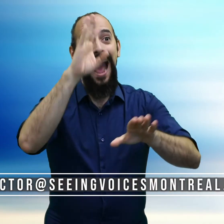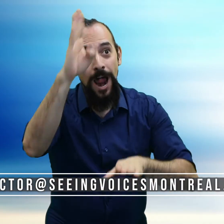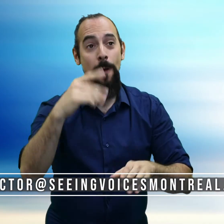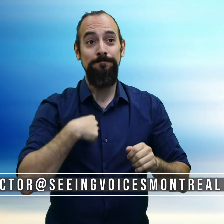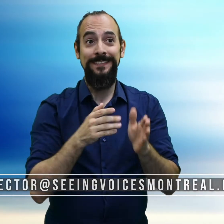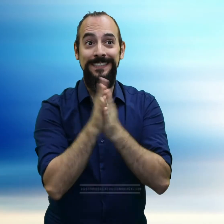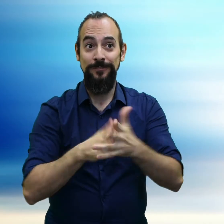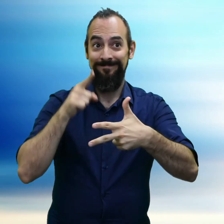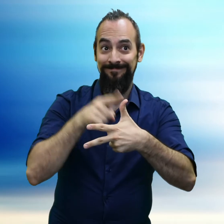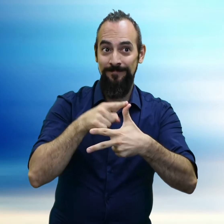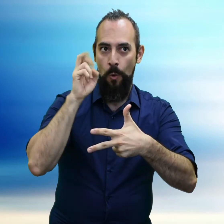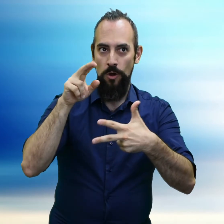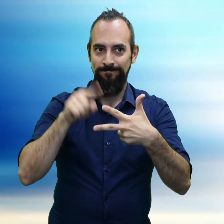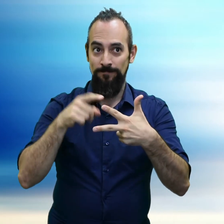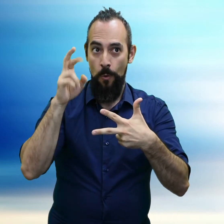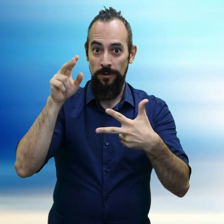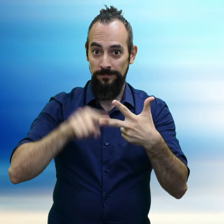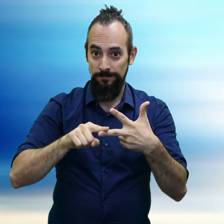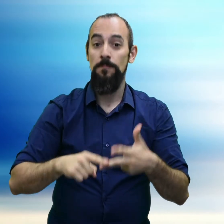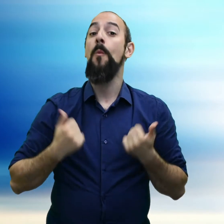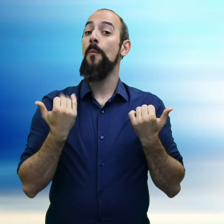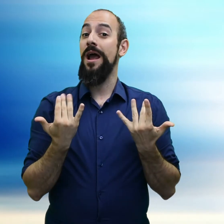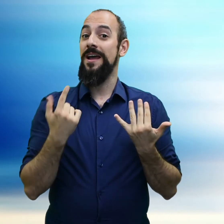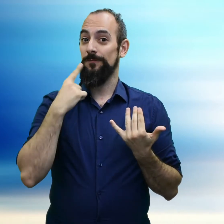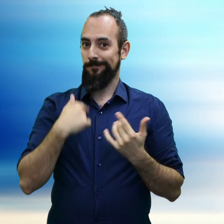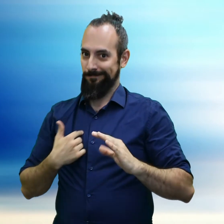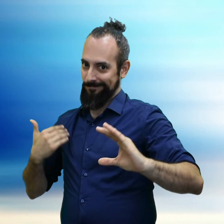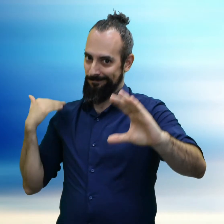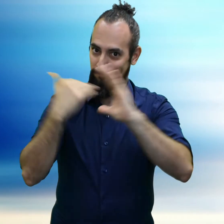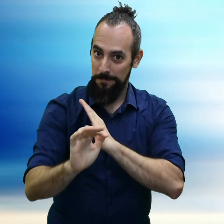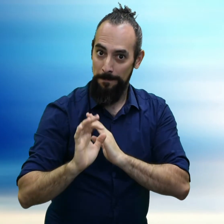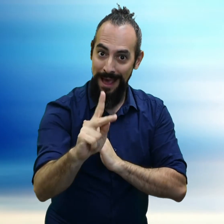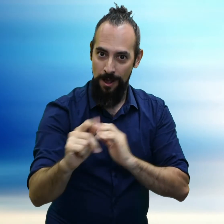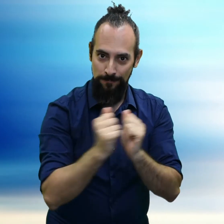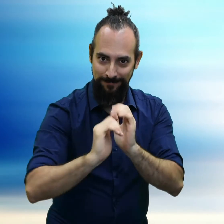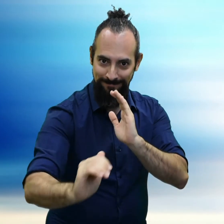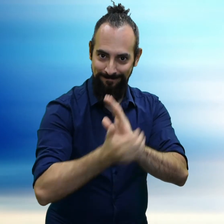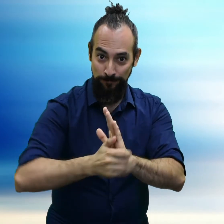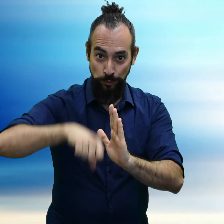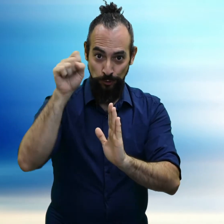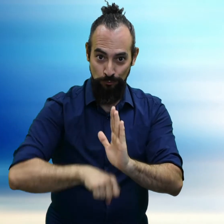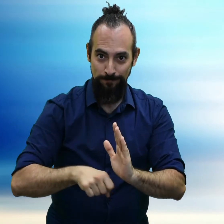Type down, "Hi, I am interested in the character ___________." Wait for my reply to your email with the attached script.